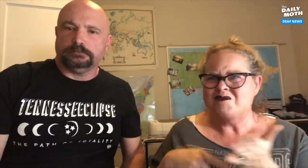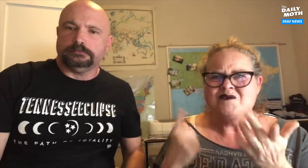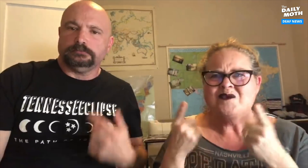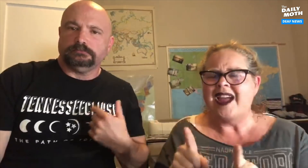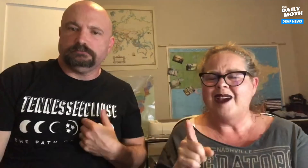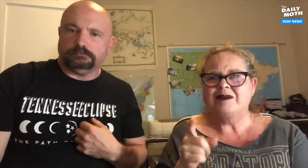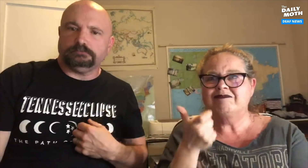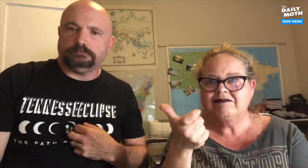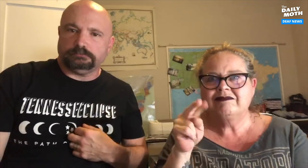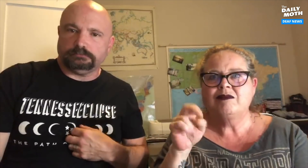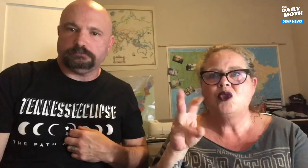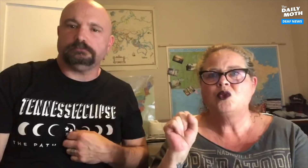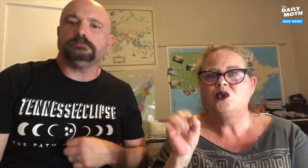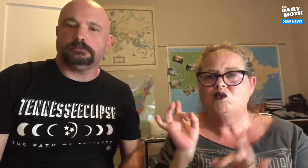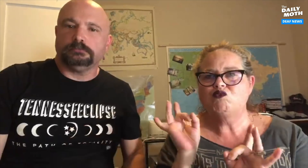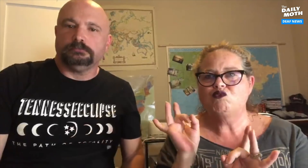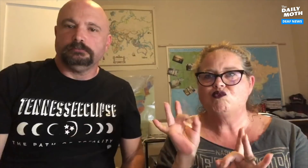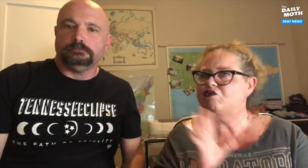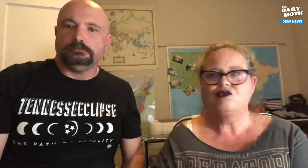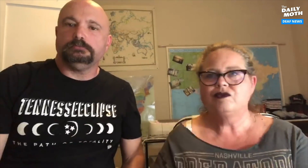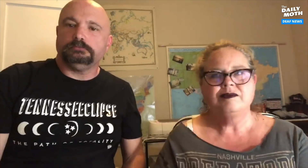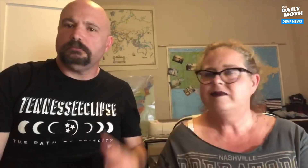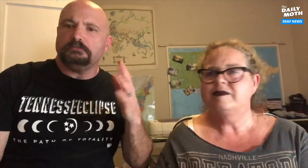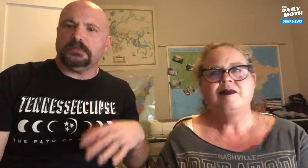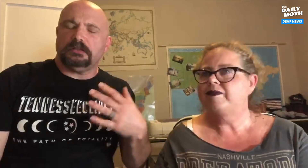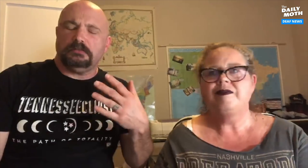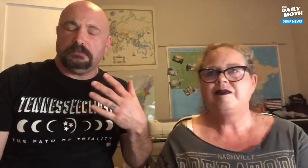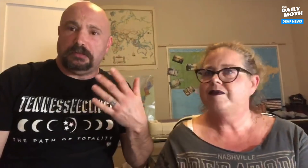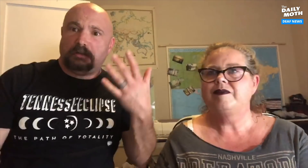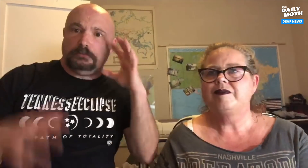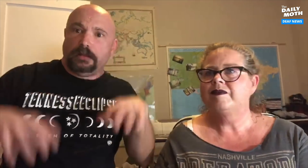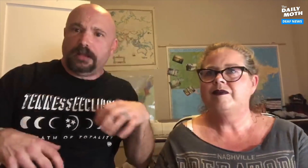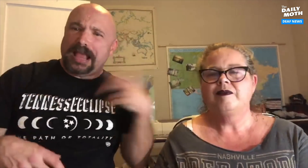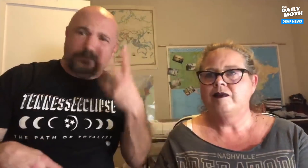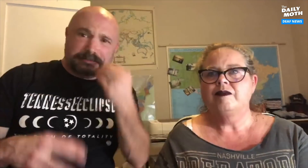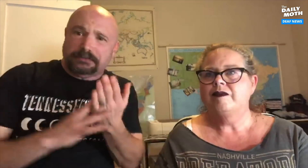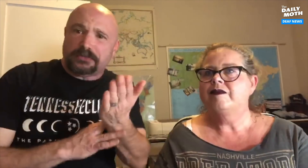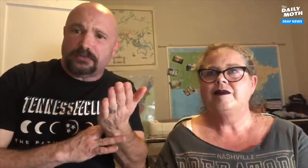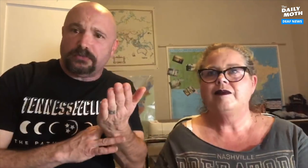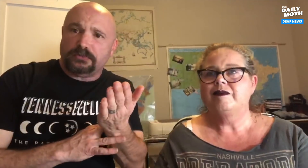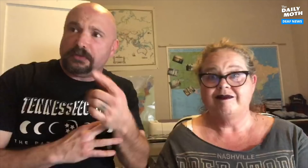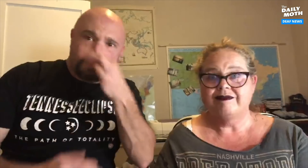I didn't understand what was going on until I watched the news. It's really horrible. We were shocked. We slept through it!